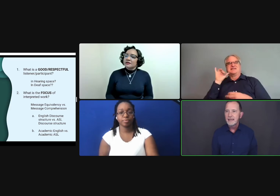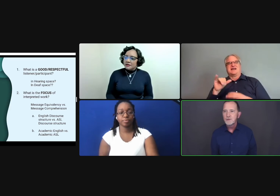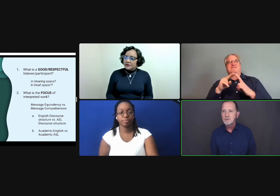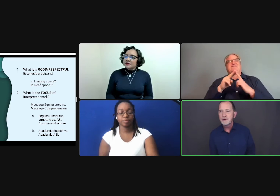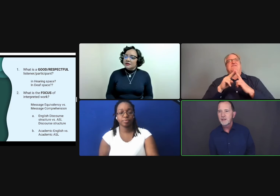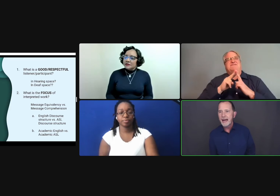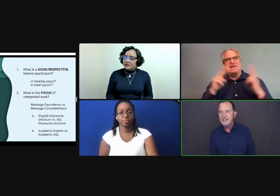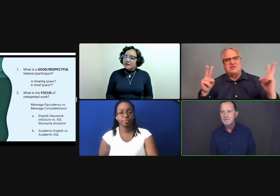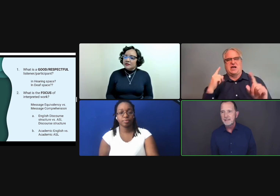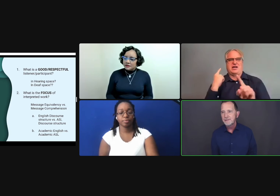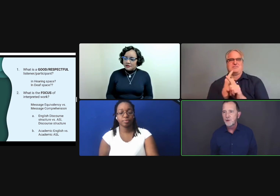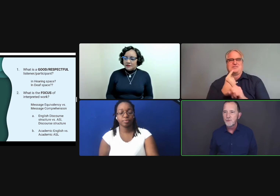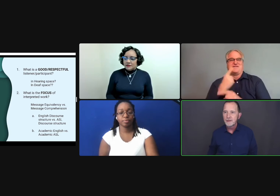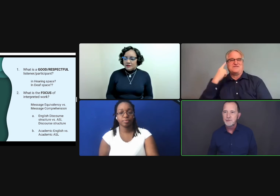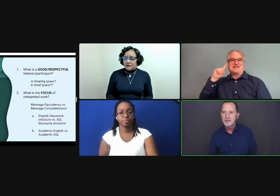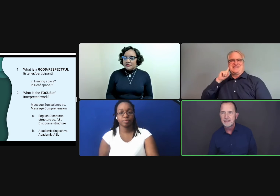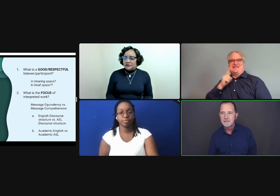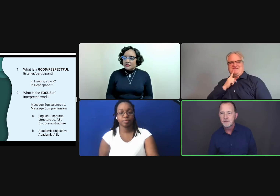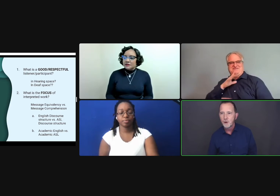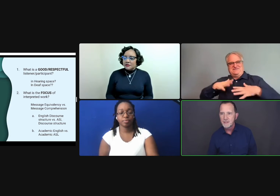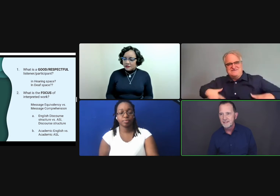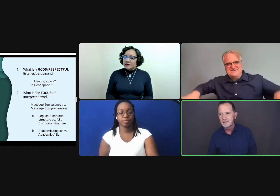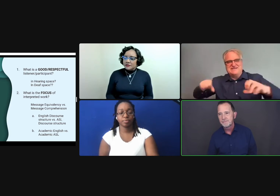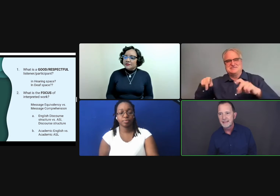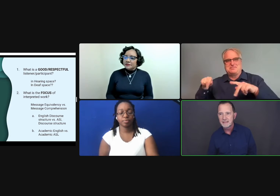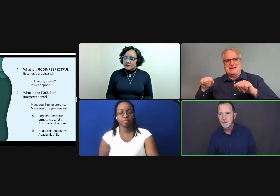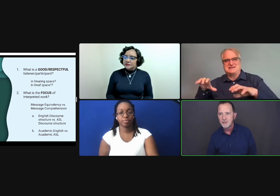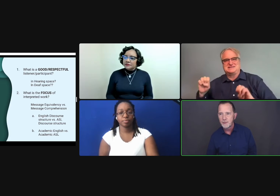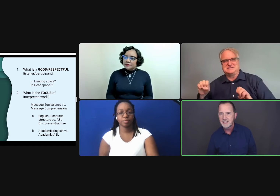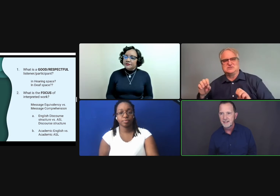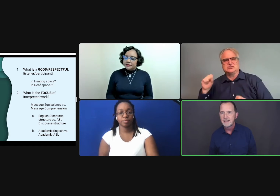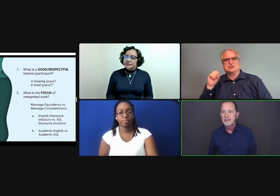It was more interactive, even though the communication flow was still basically one direction.